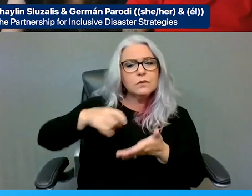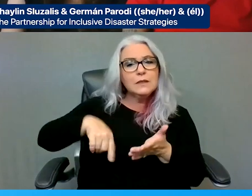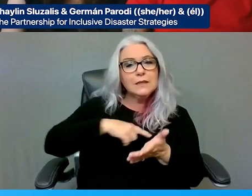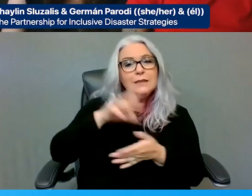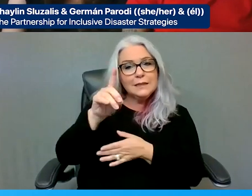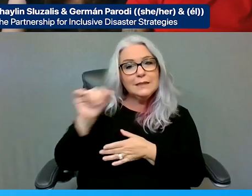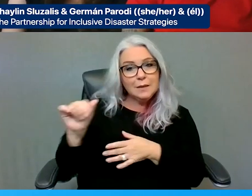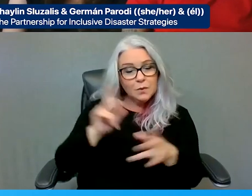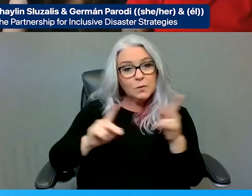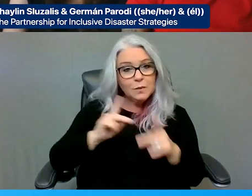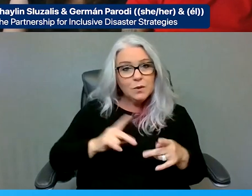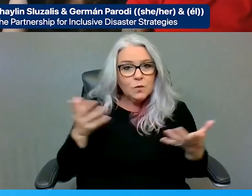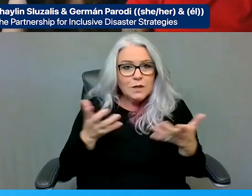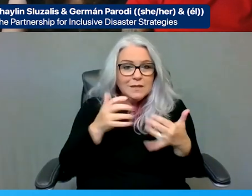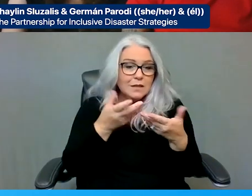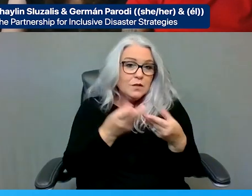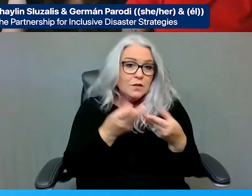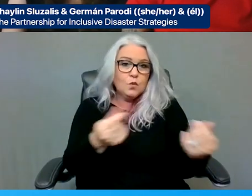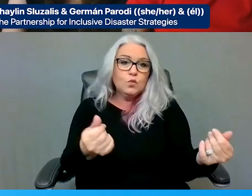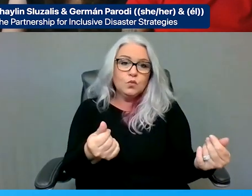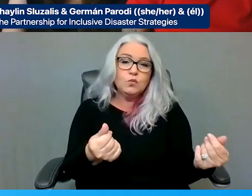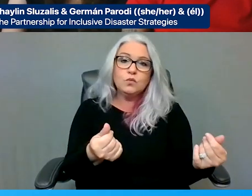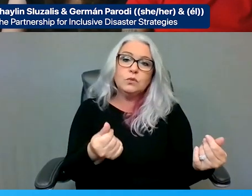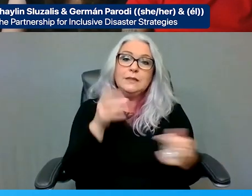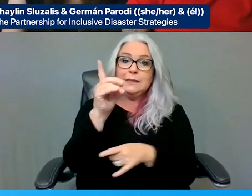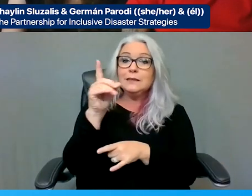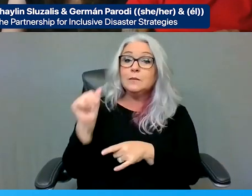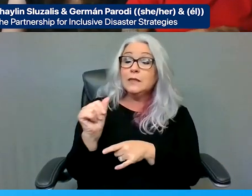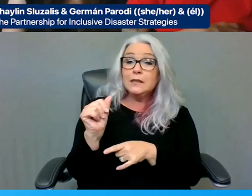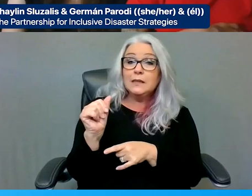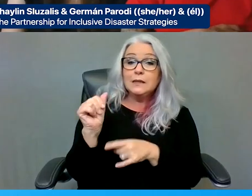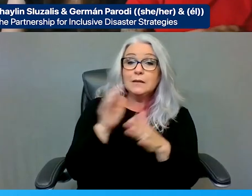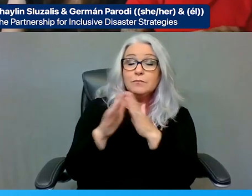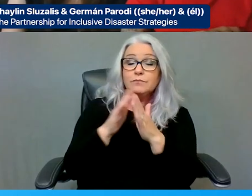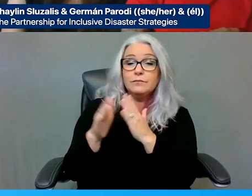solutions? The Disability Community is known for, you know, finding the solutions